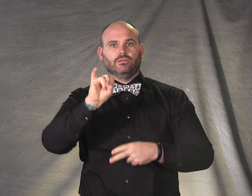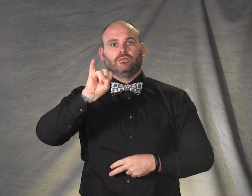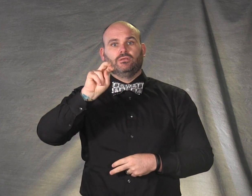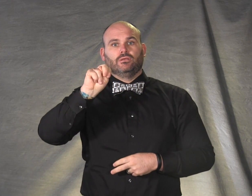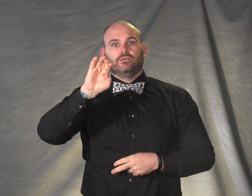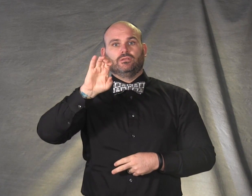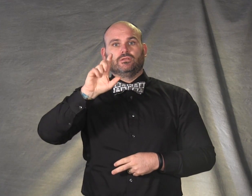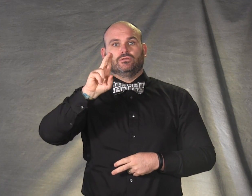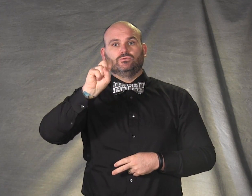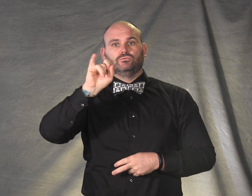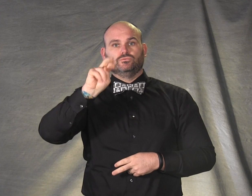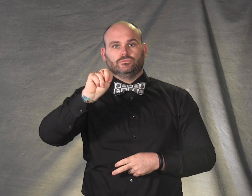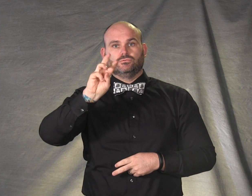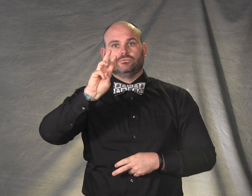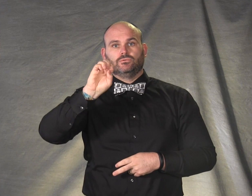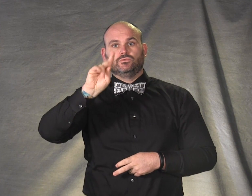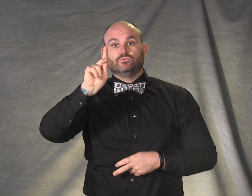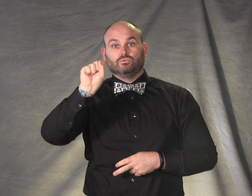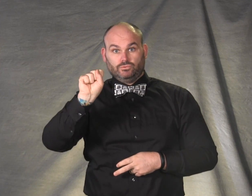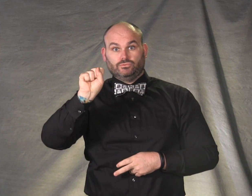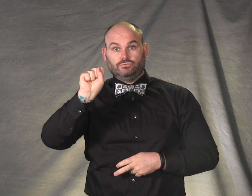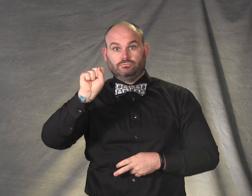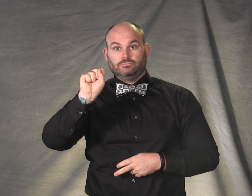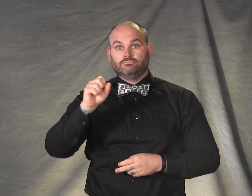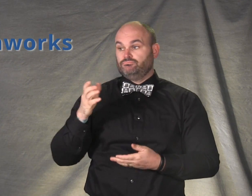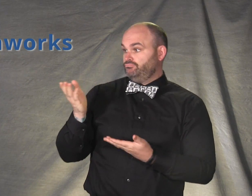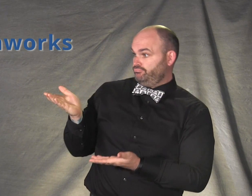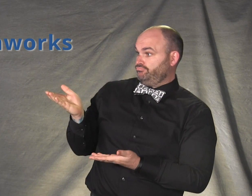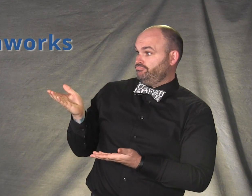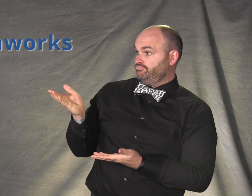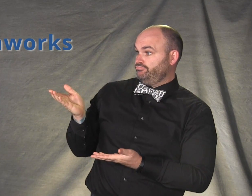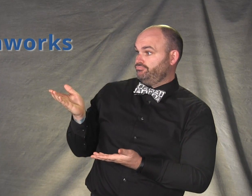is “#InclusionWorks.”